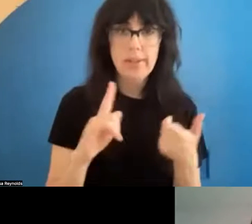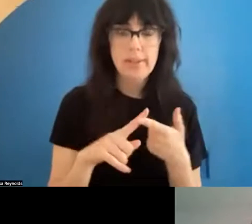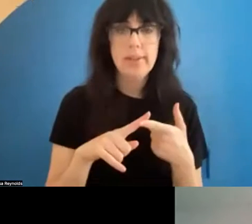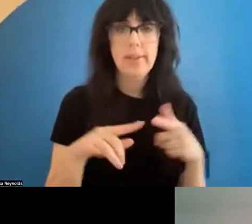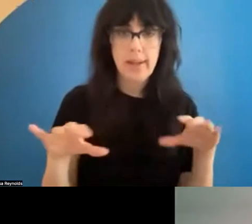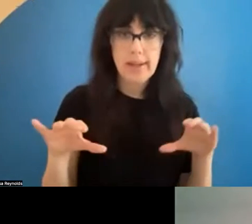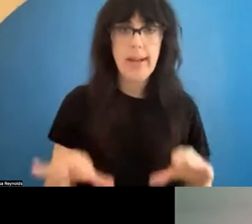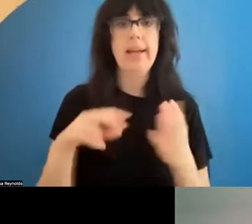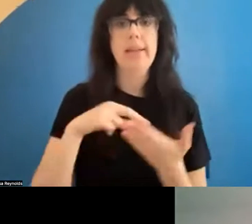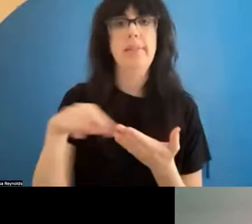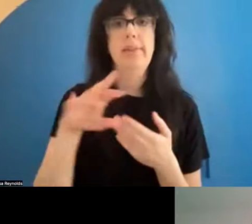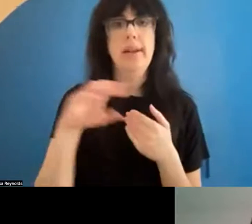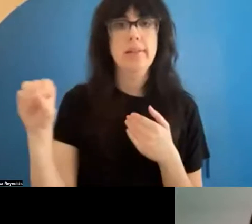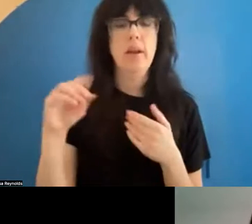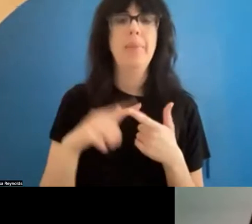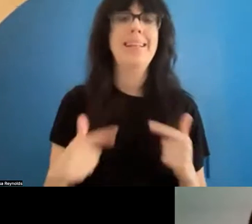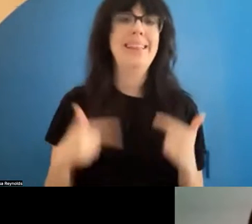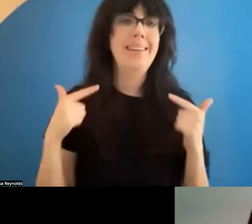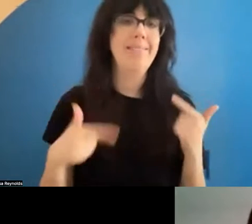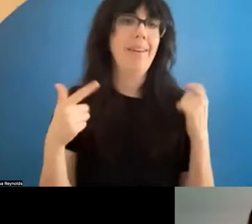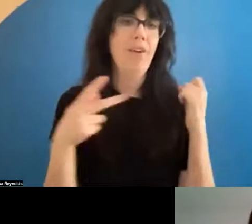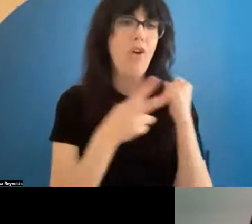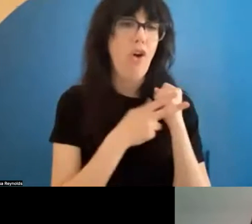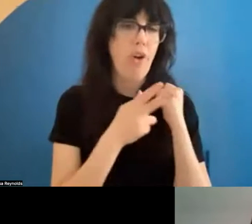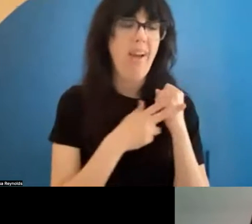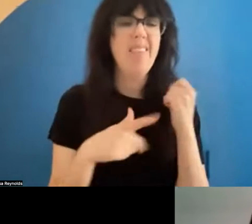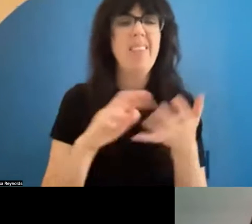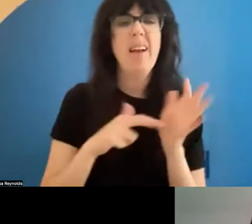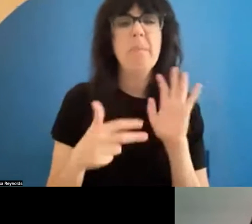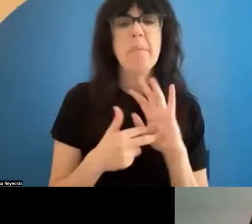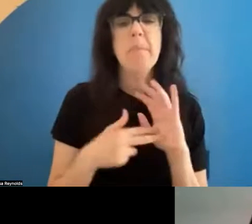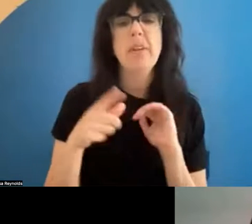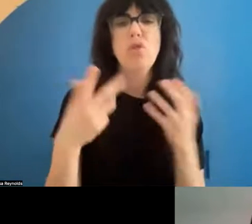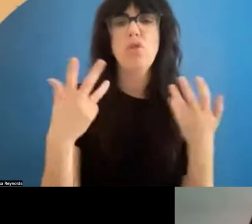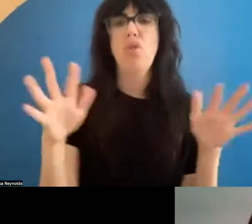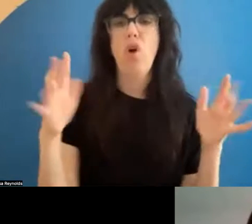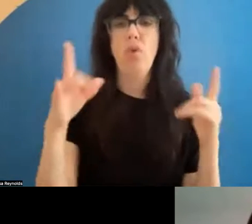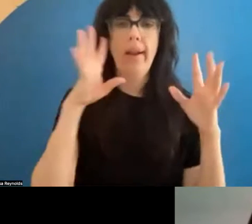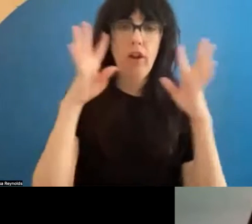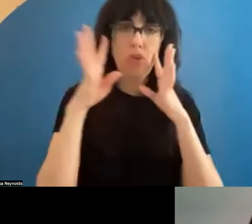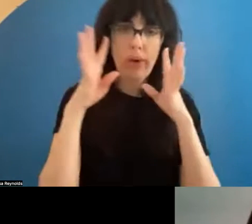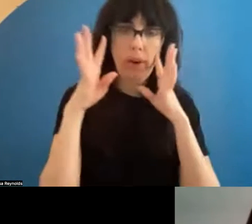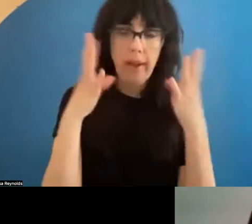archives, and that just means that you are probably already creating a lot of tupz of documentation